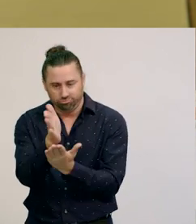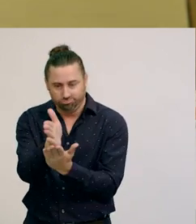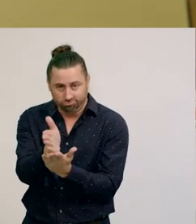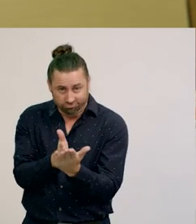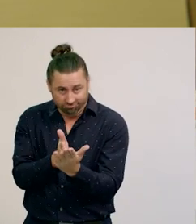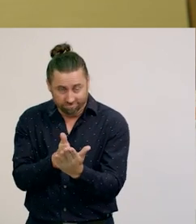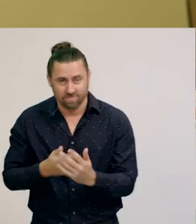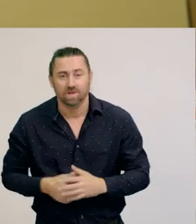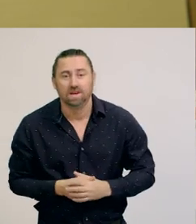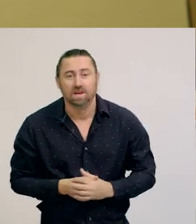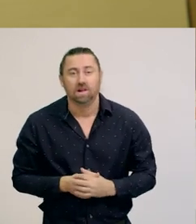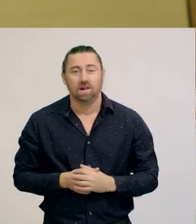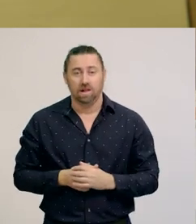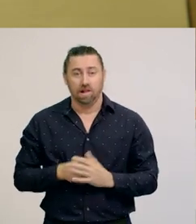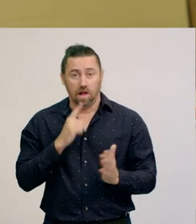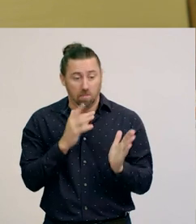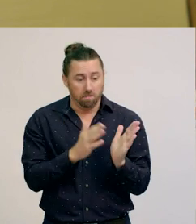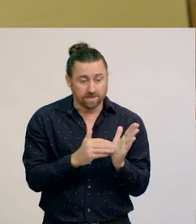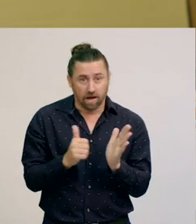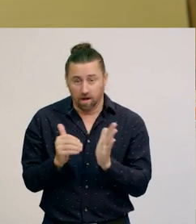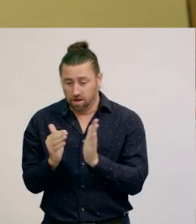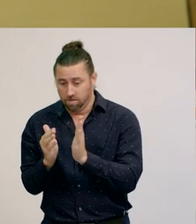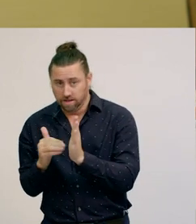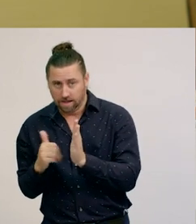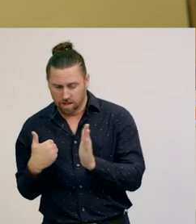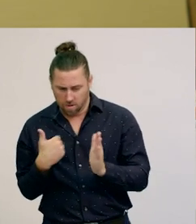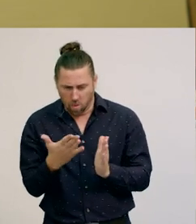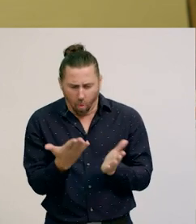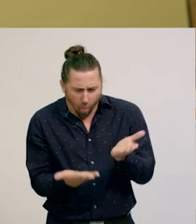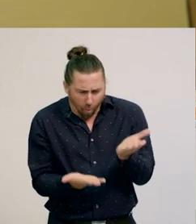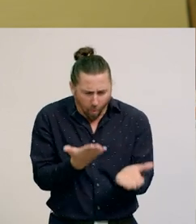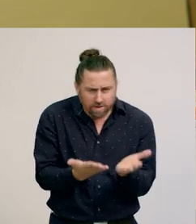So, I'm going to put each piece of butter onto the scales,